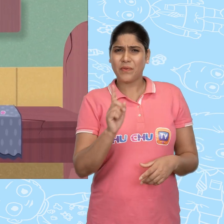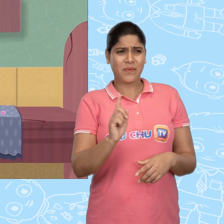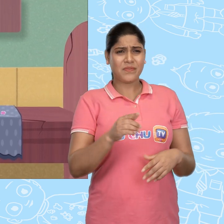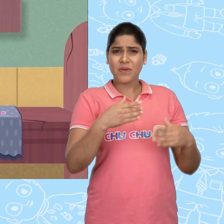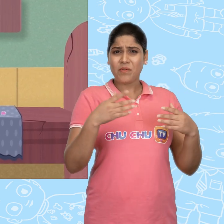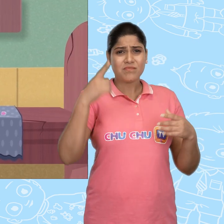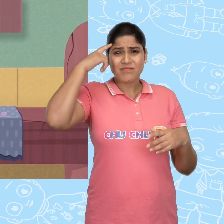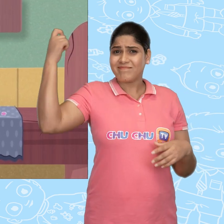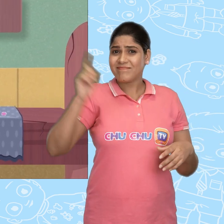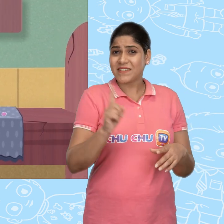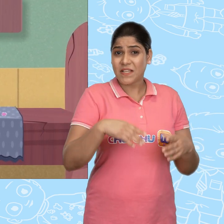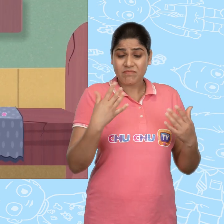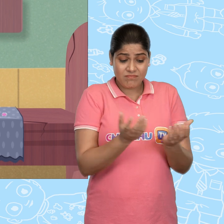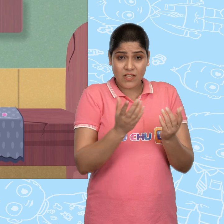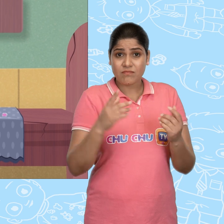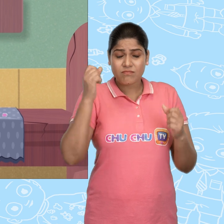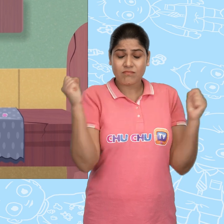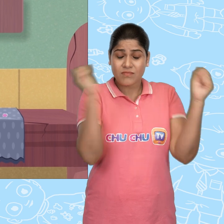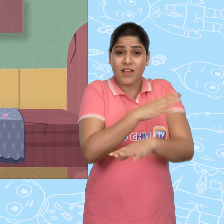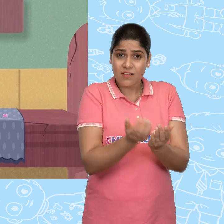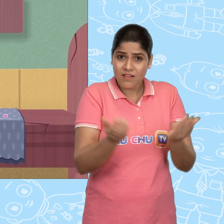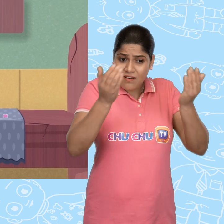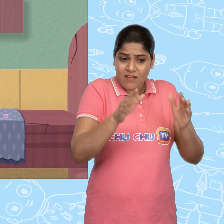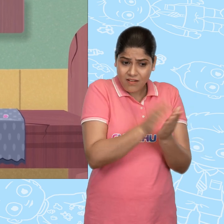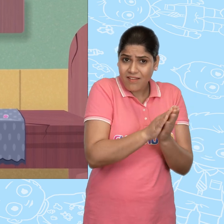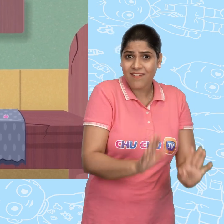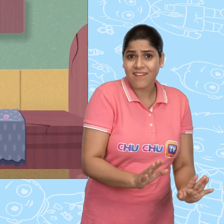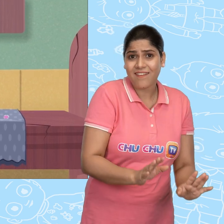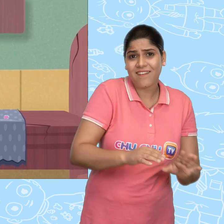I wasn't dreaming! The magical bowl is right here.